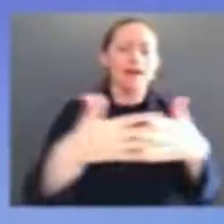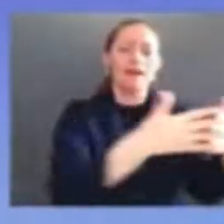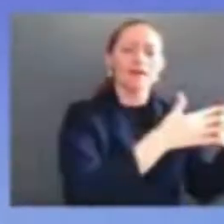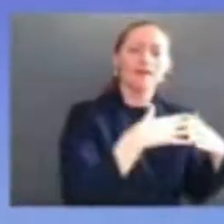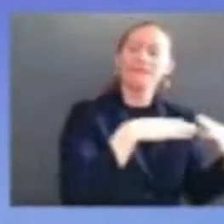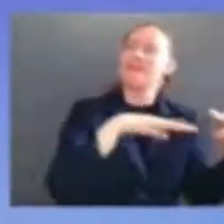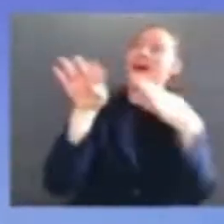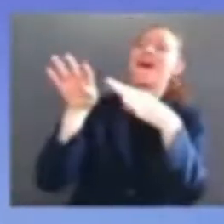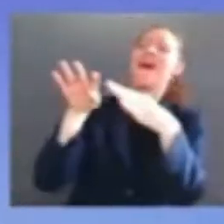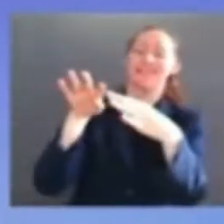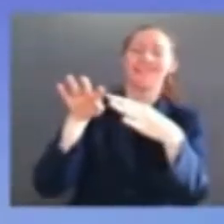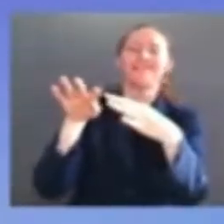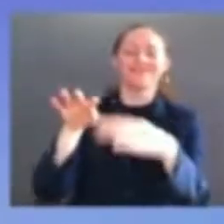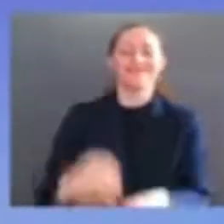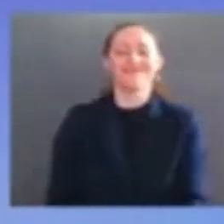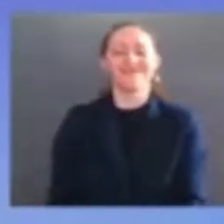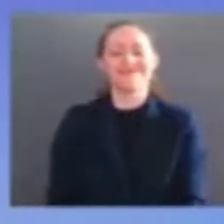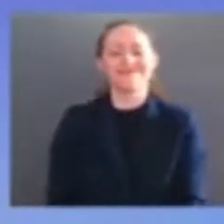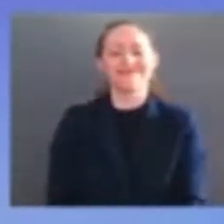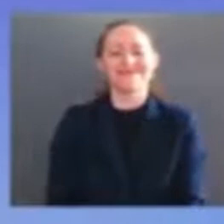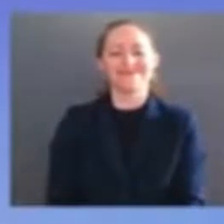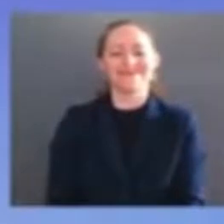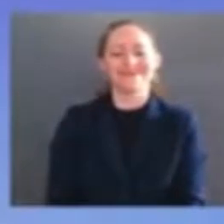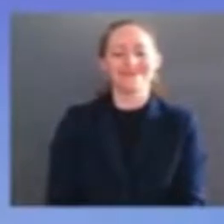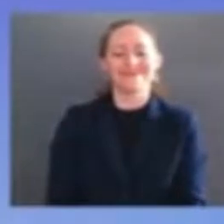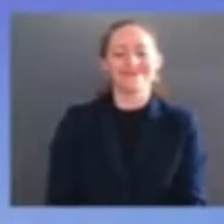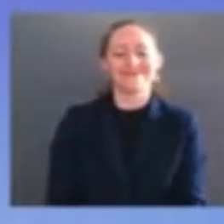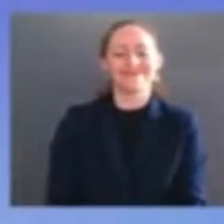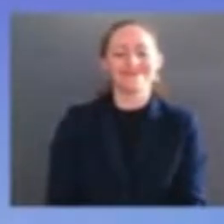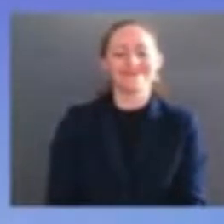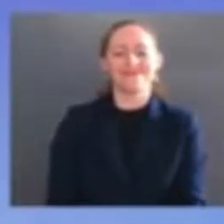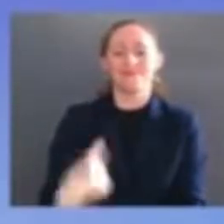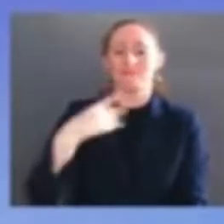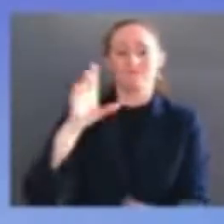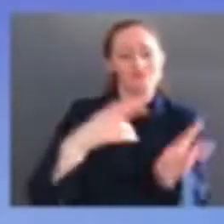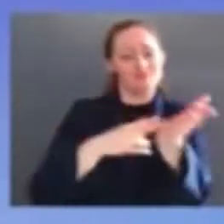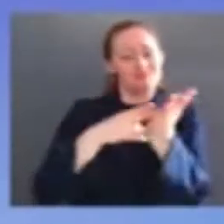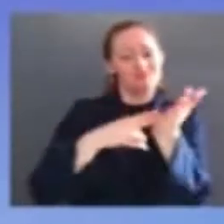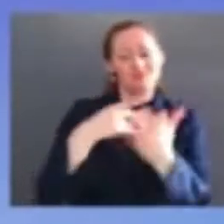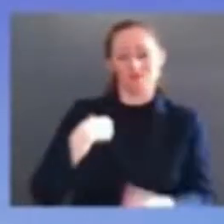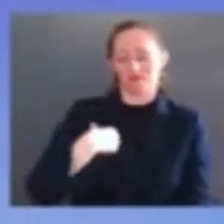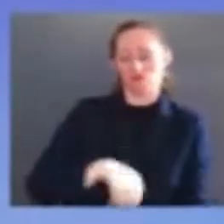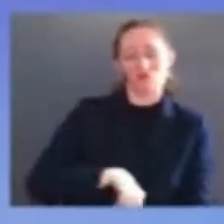more black women judges of federal appeal courts than all previous presidents combined